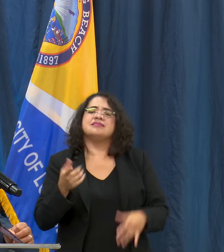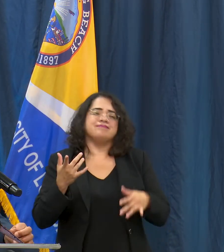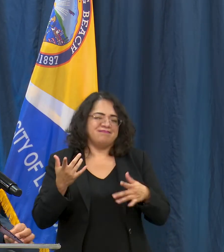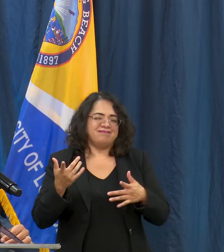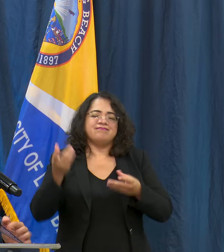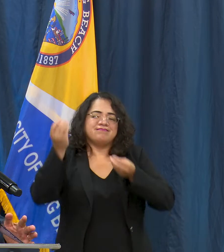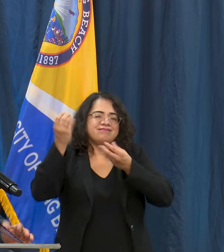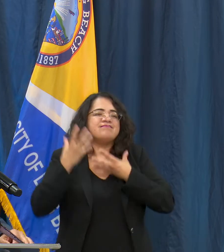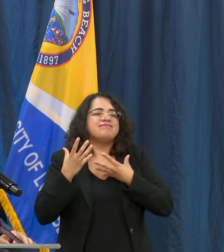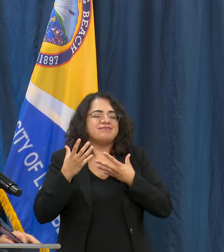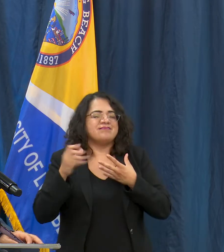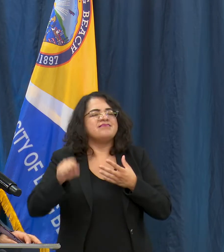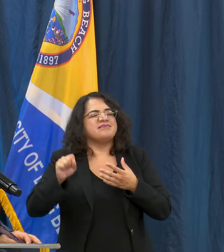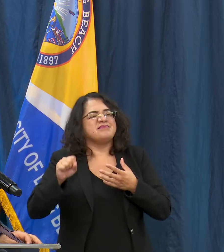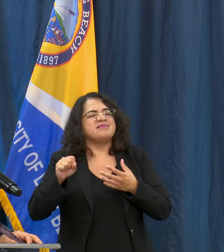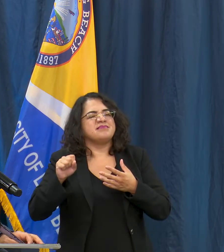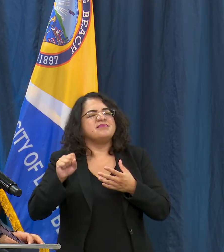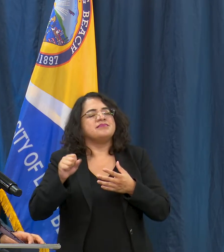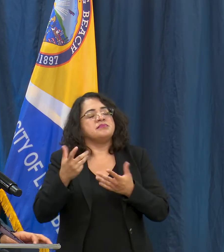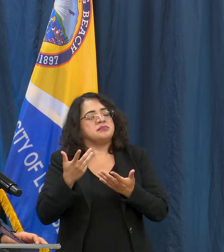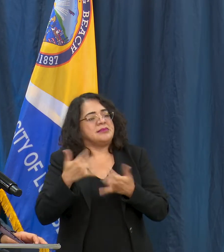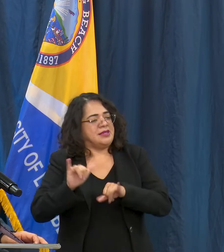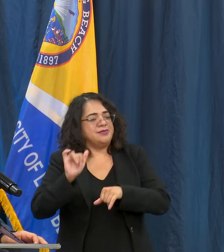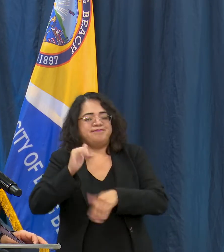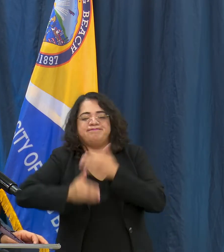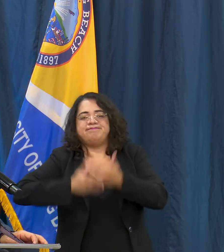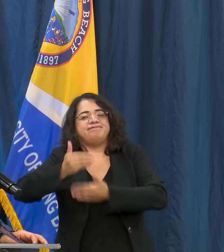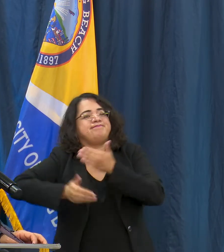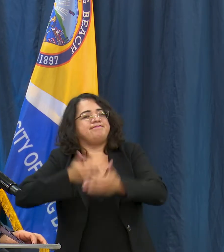towards reopening soon but that would be a decision the state's got to